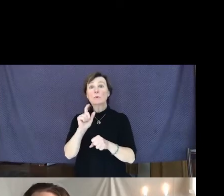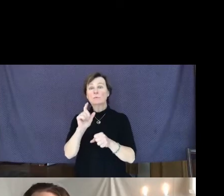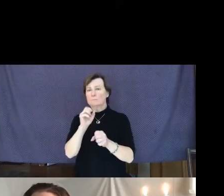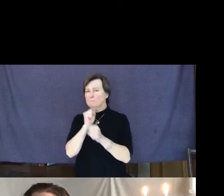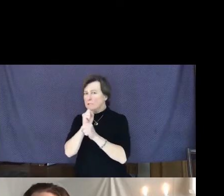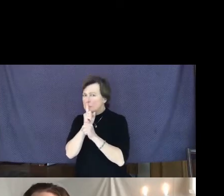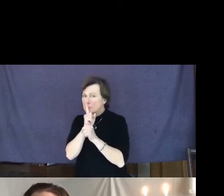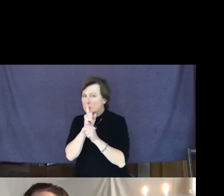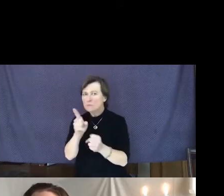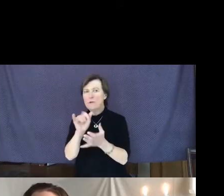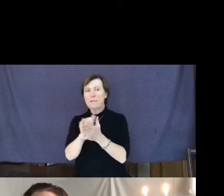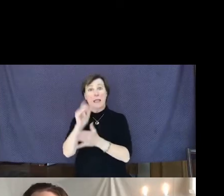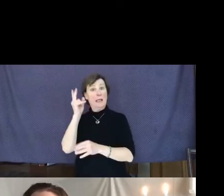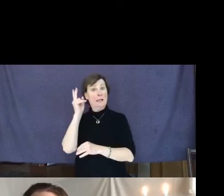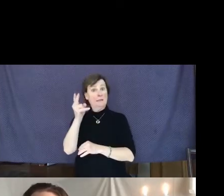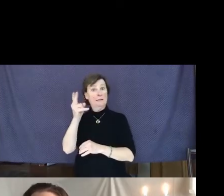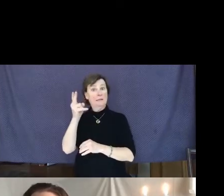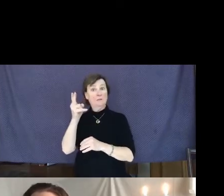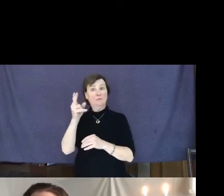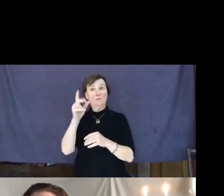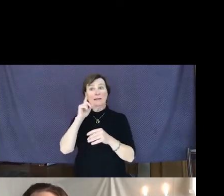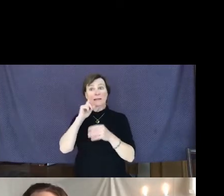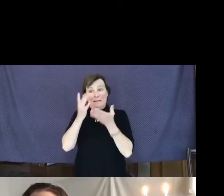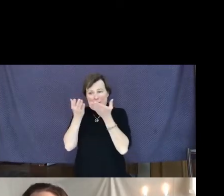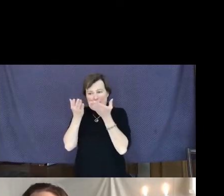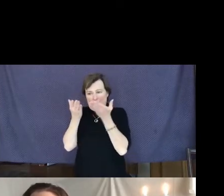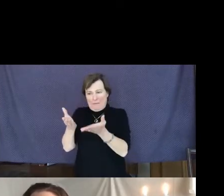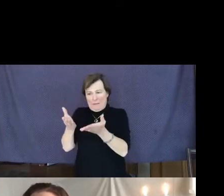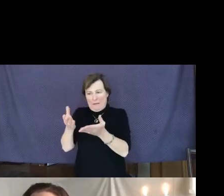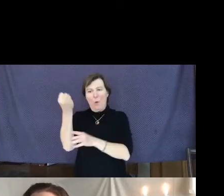captured and made available to the broader public